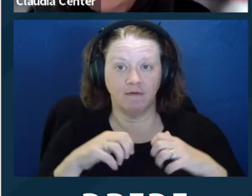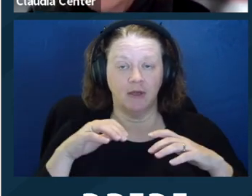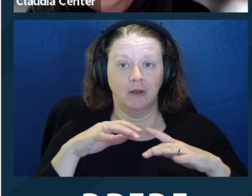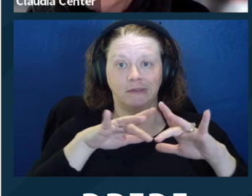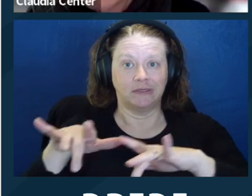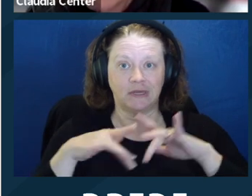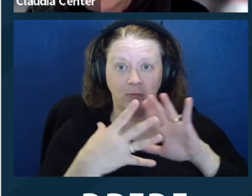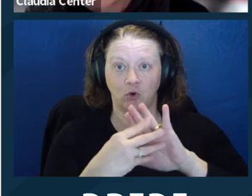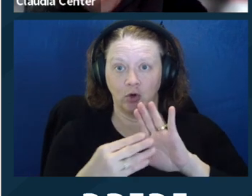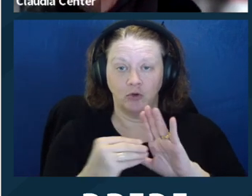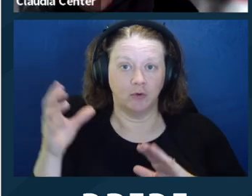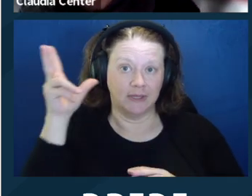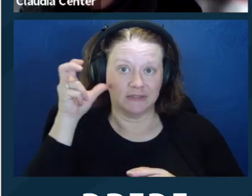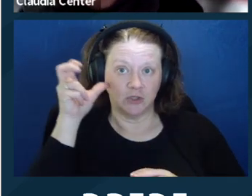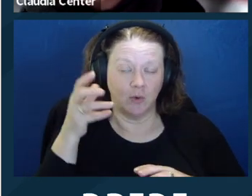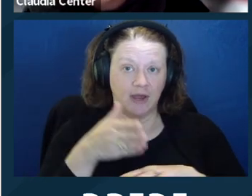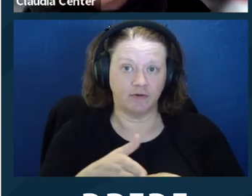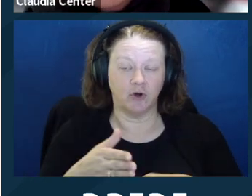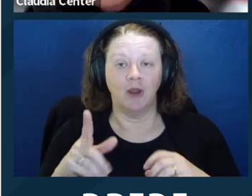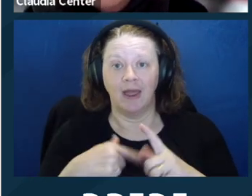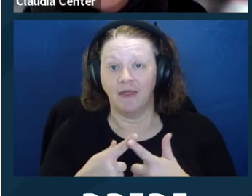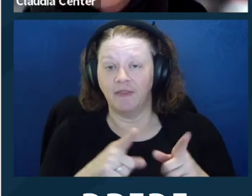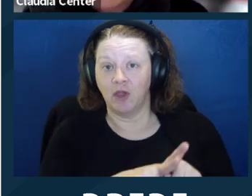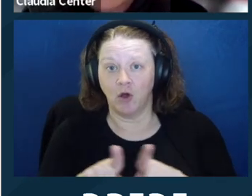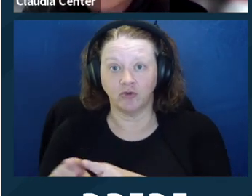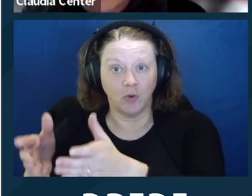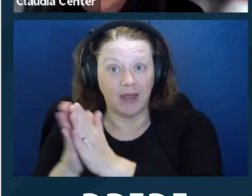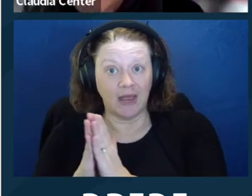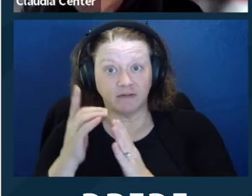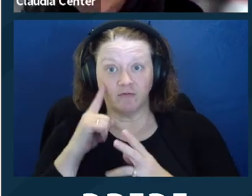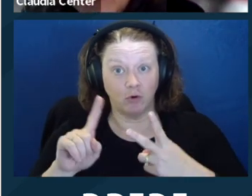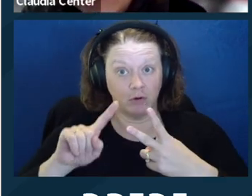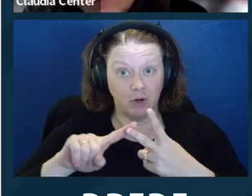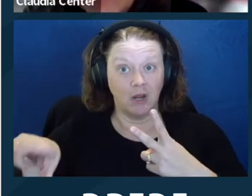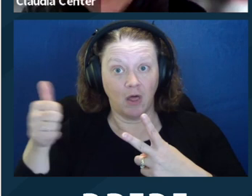of a supporter being present. So that's something I think I would think twice about. I've never